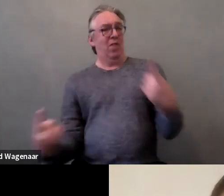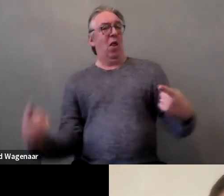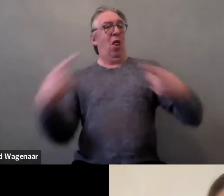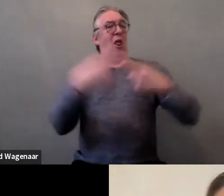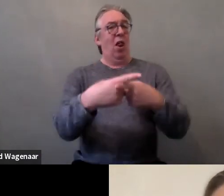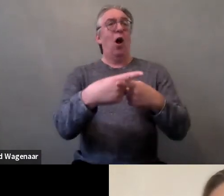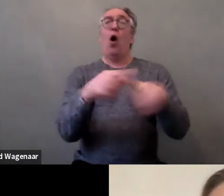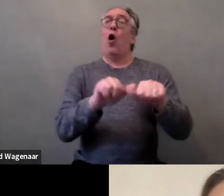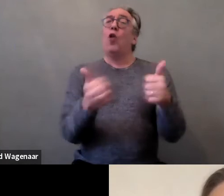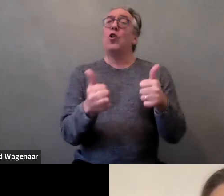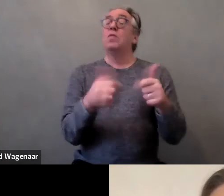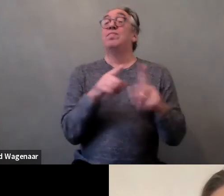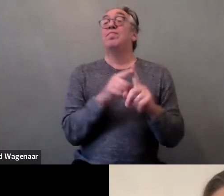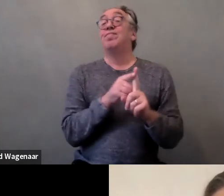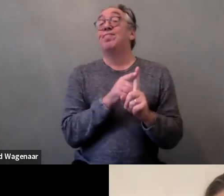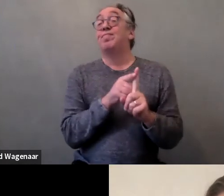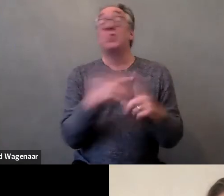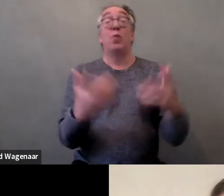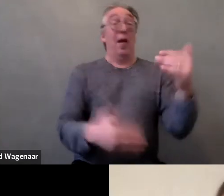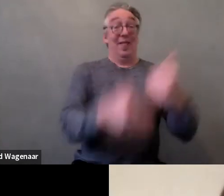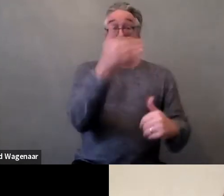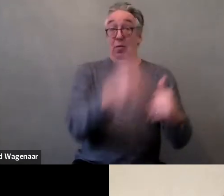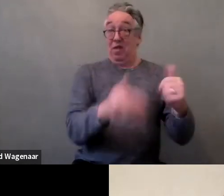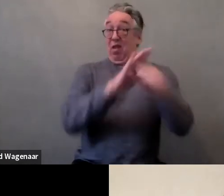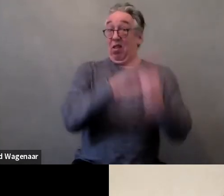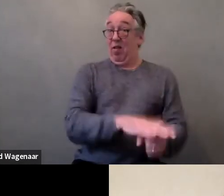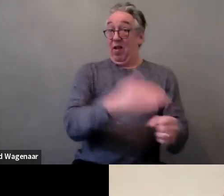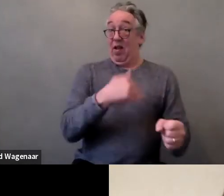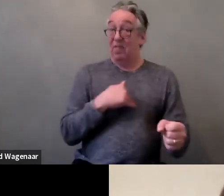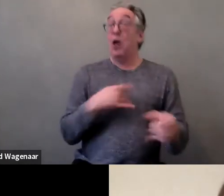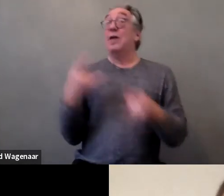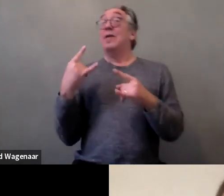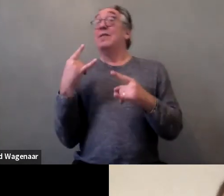such as those related to disability that involves sexual contact